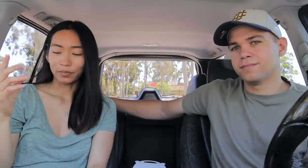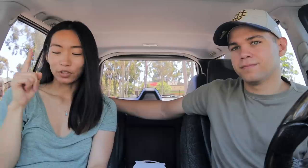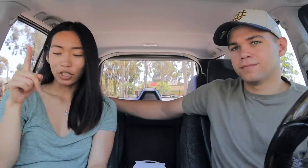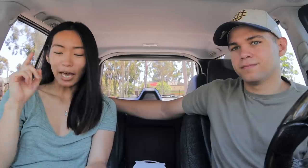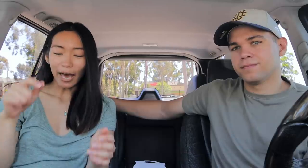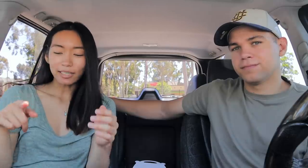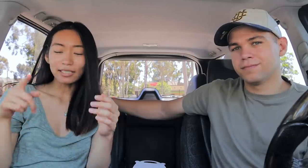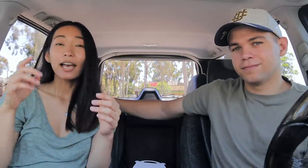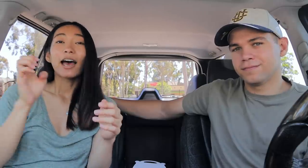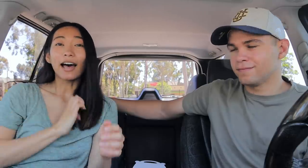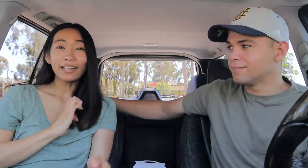she asked,